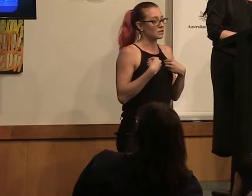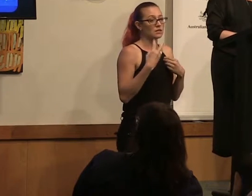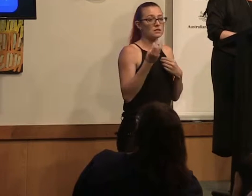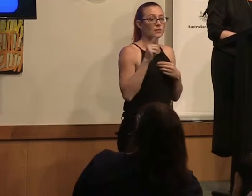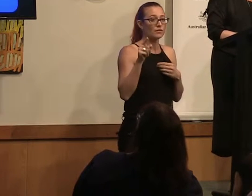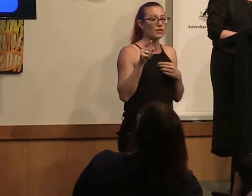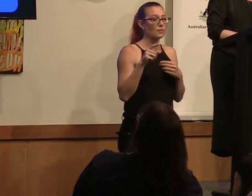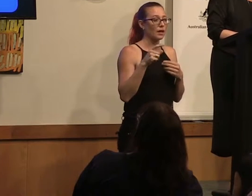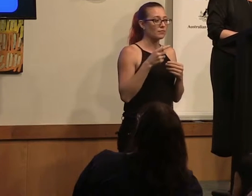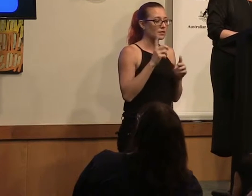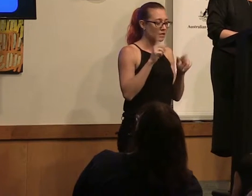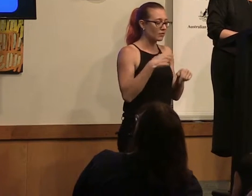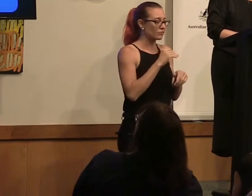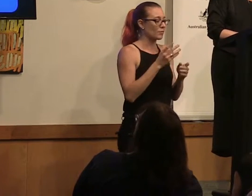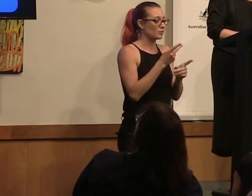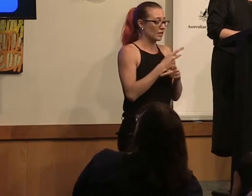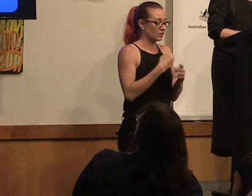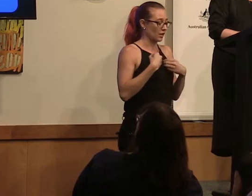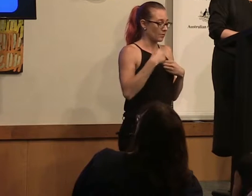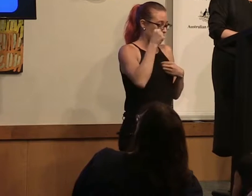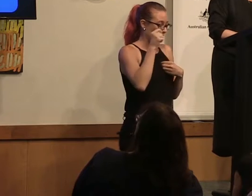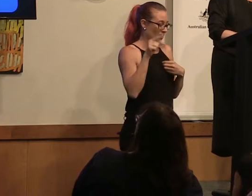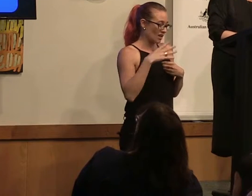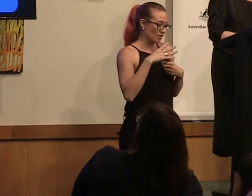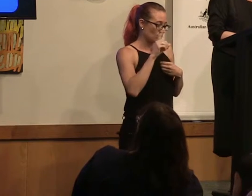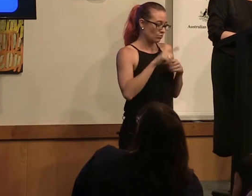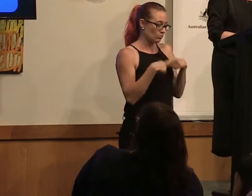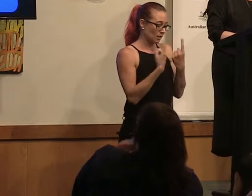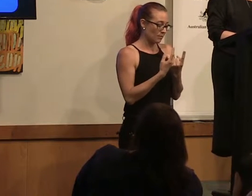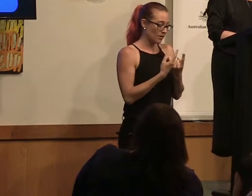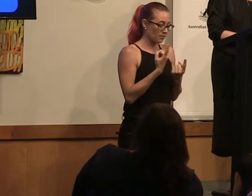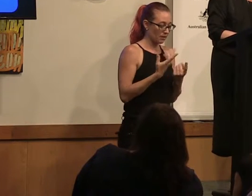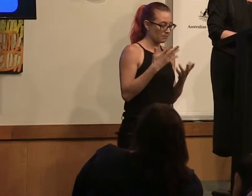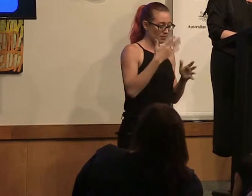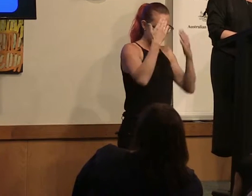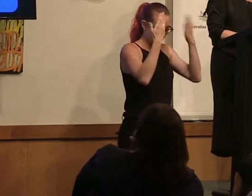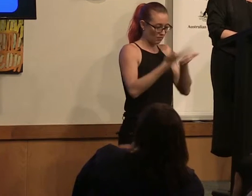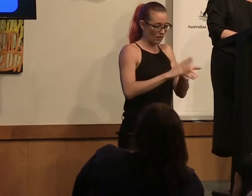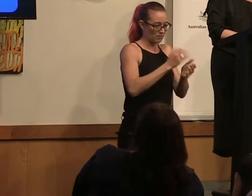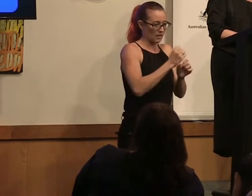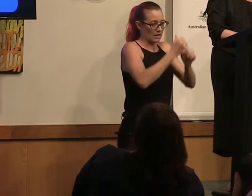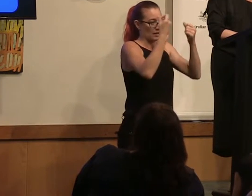have been triggered by production companies knowing that they need to do something but perhaps not knowing how to make it happen.